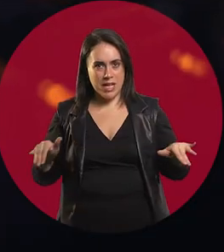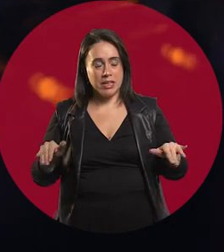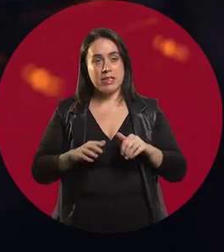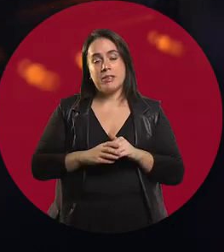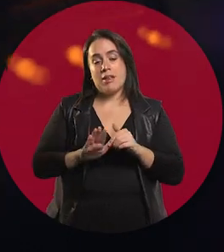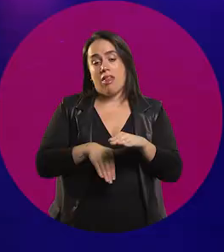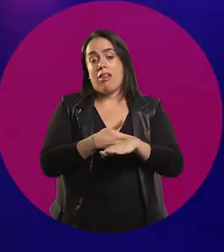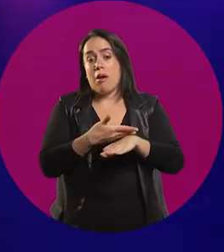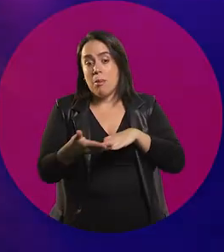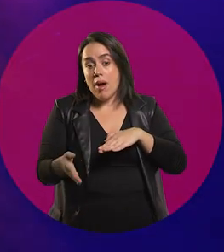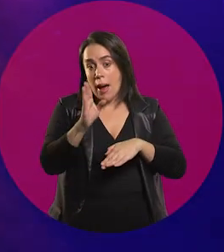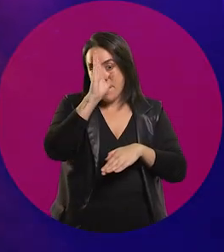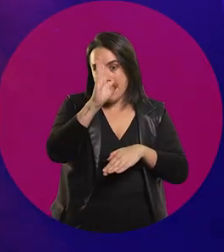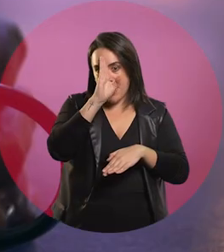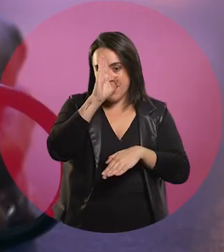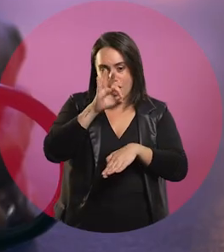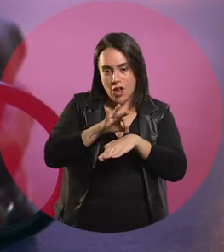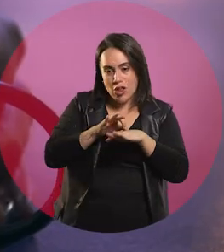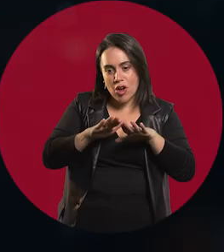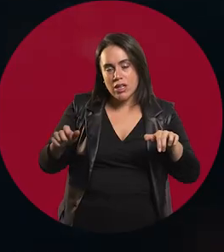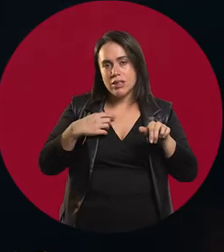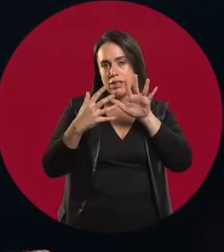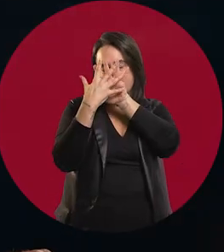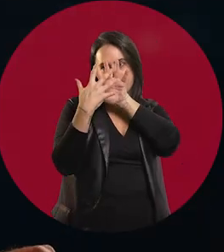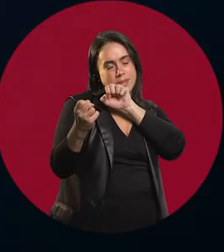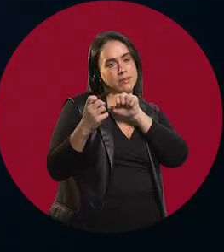And when I did Pediatrics my vocation as a pediatrician was born.